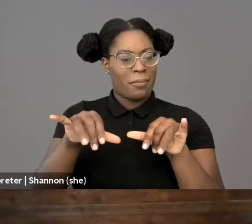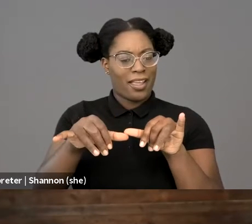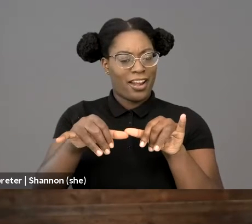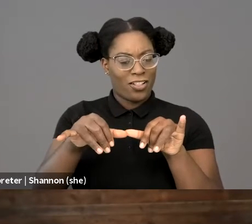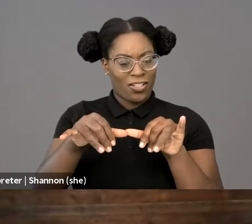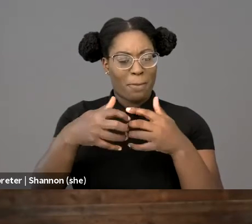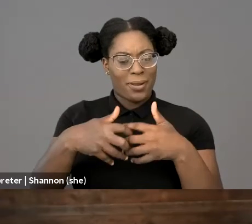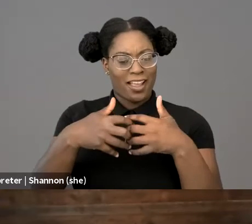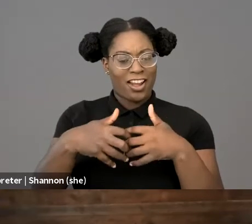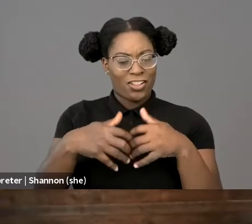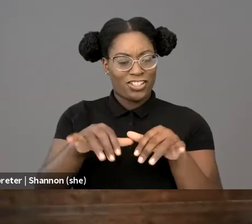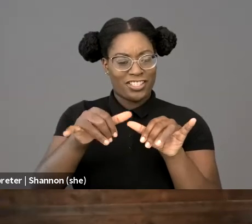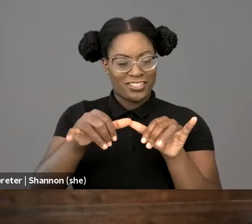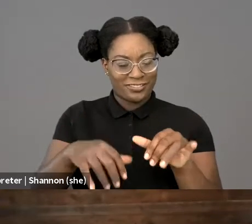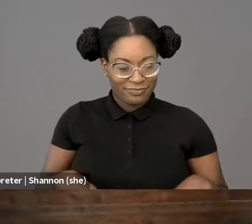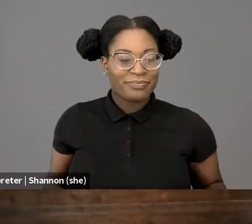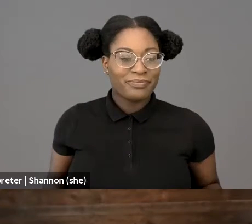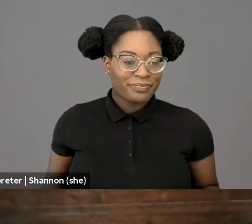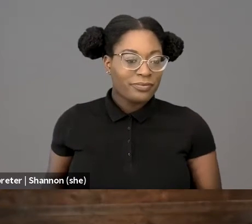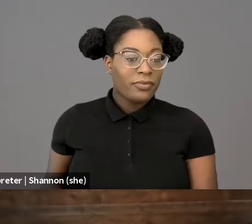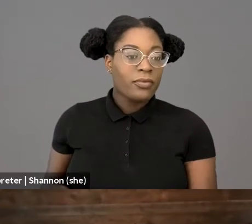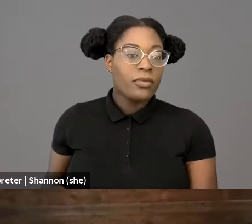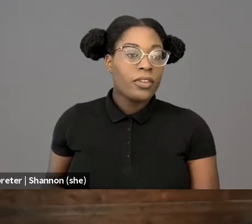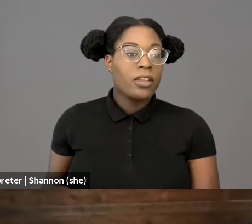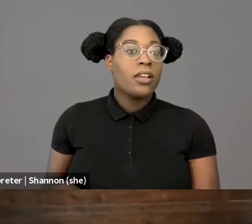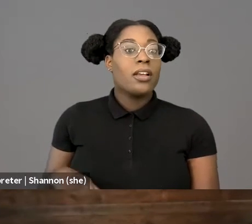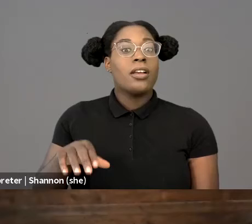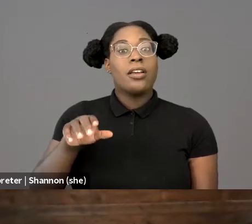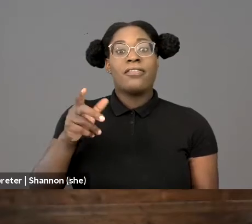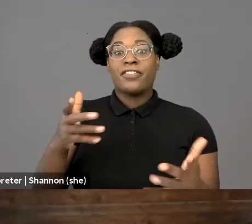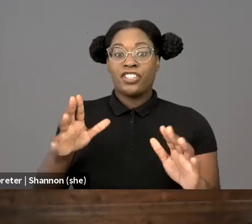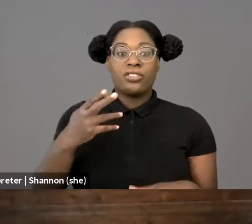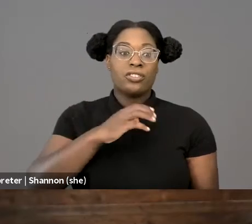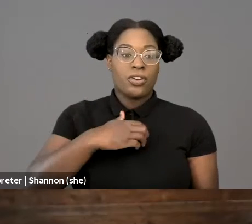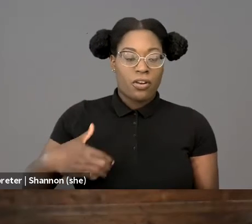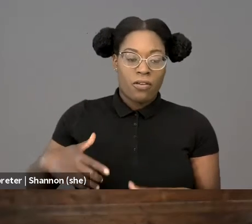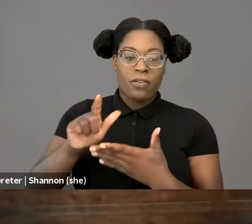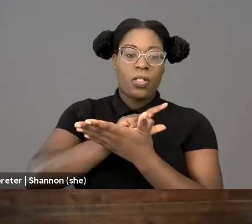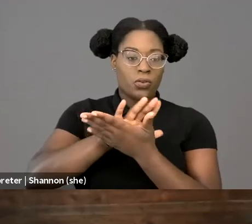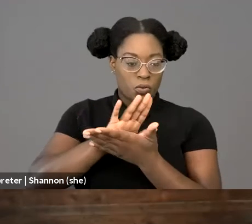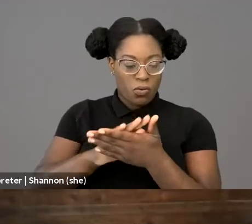at the Johns Hopkins University, and his JD at Harvard Law School. And today, we'll be discussing his piece,